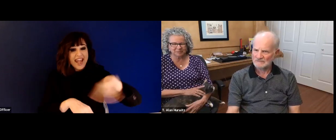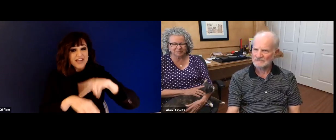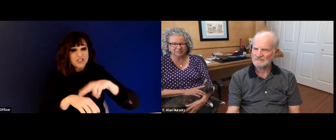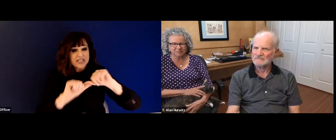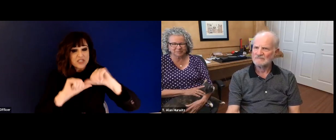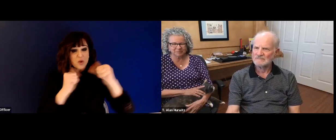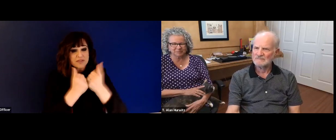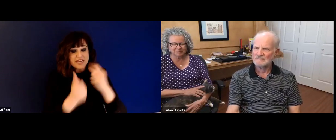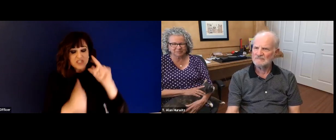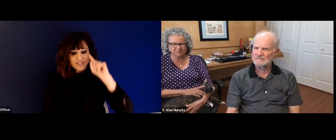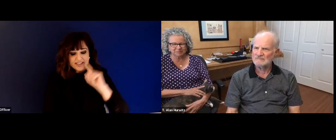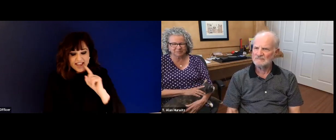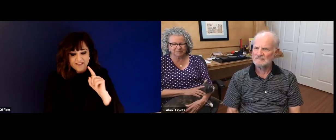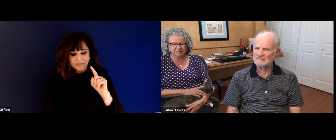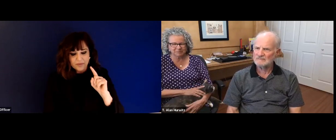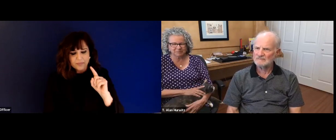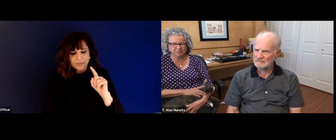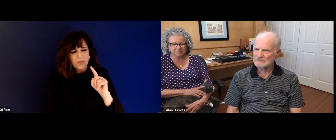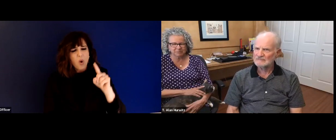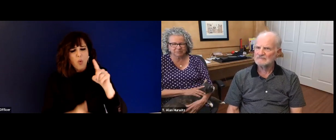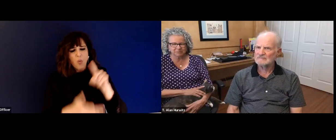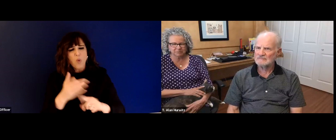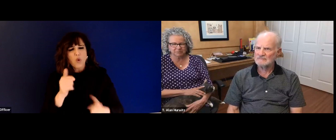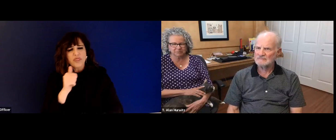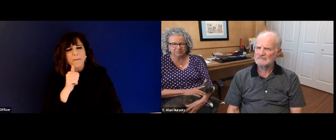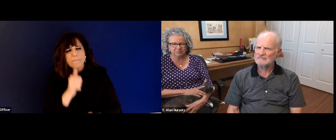Thank you. Yes, true. Absolutely.